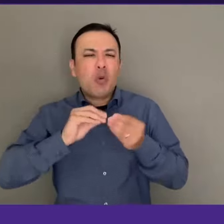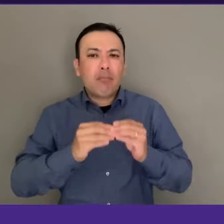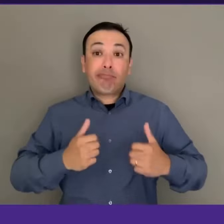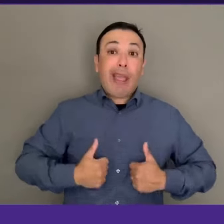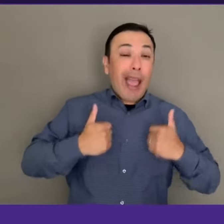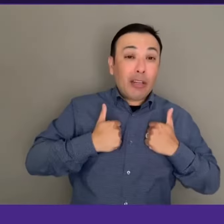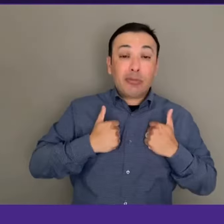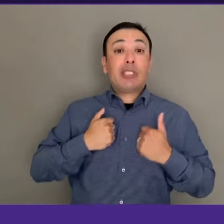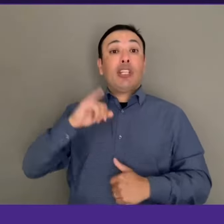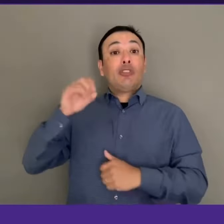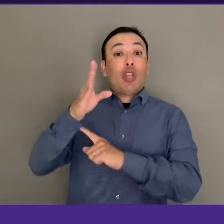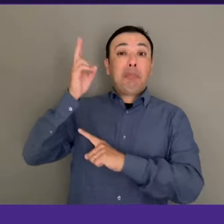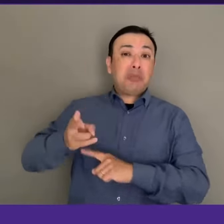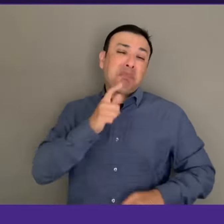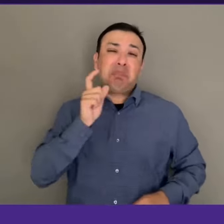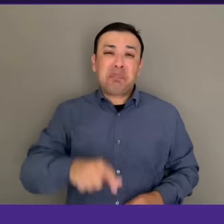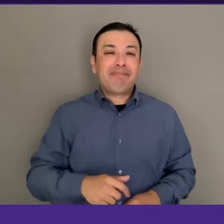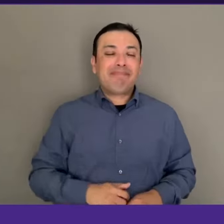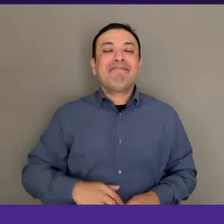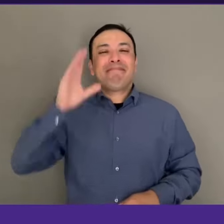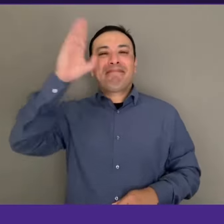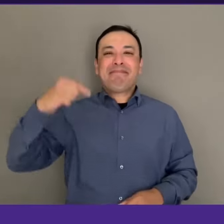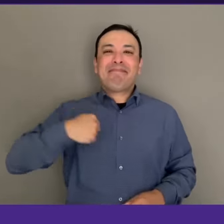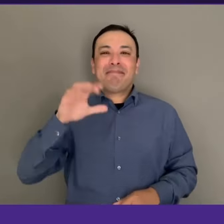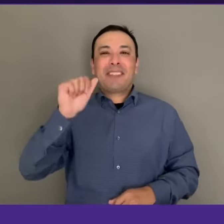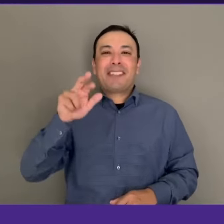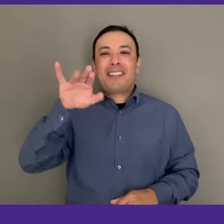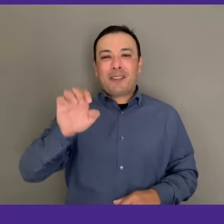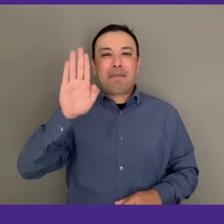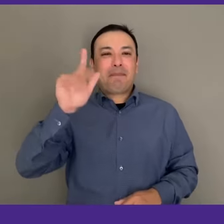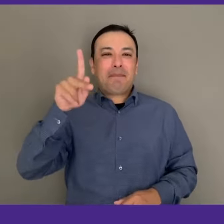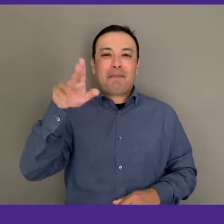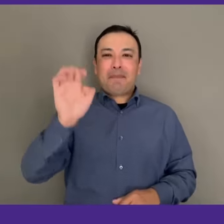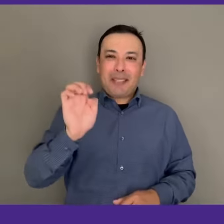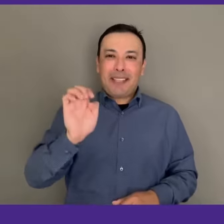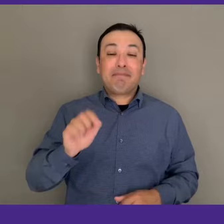The Census does not ask for your name or contact information or even who you've worked for.